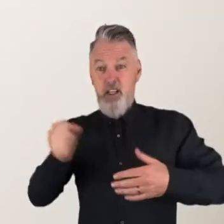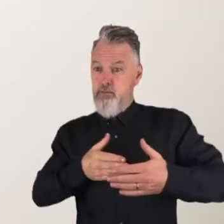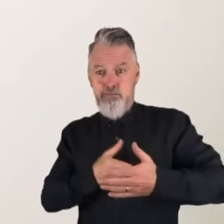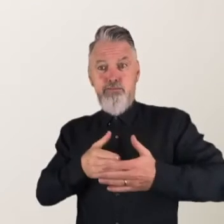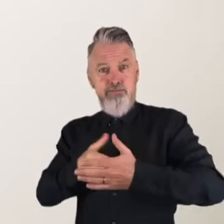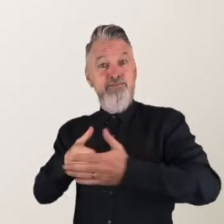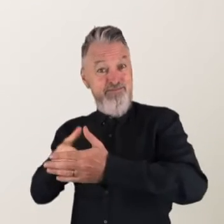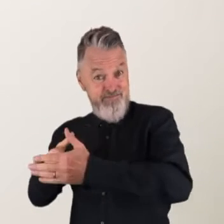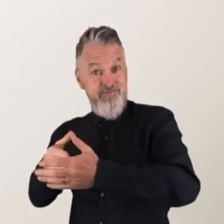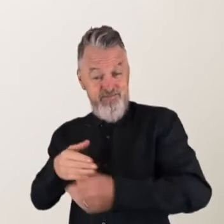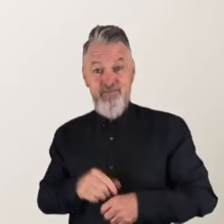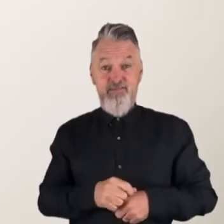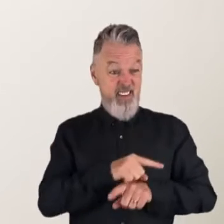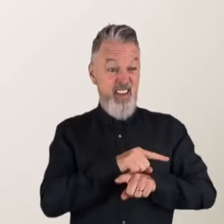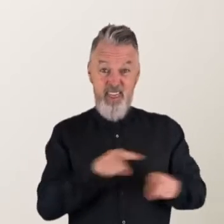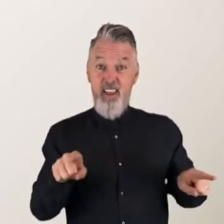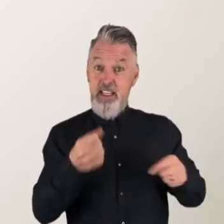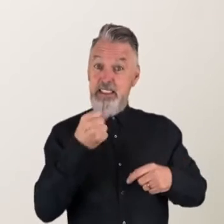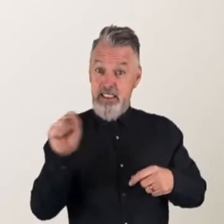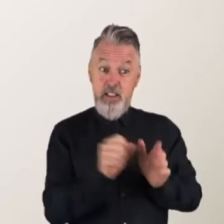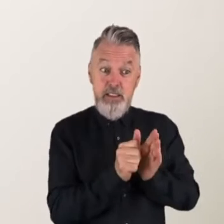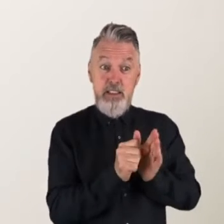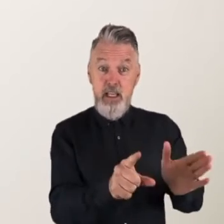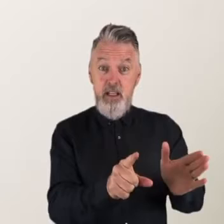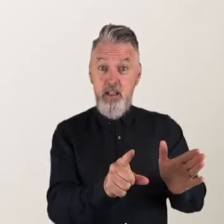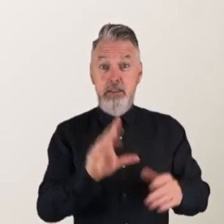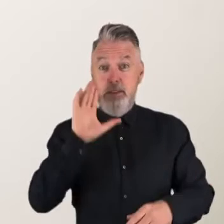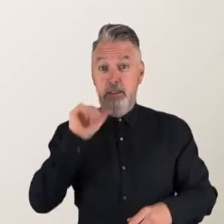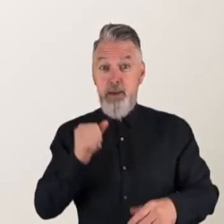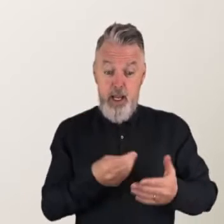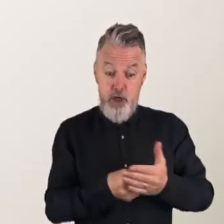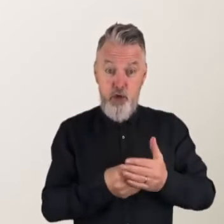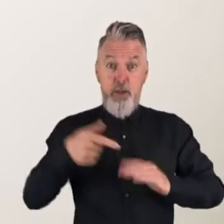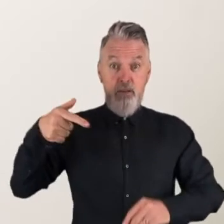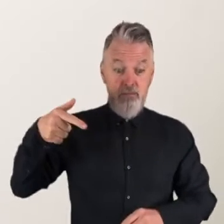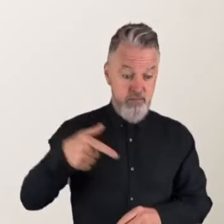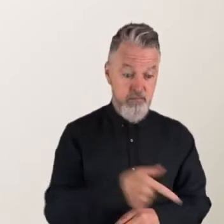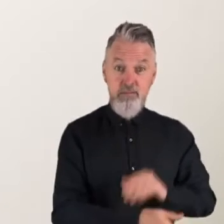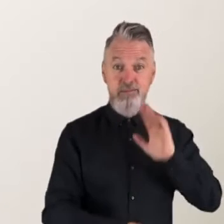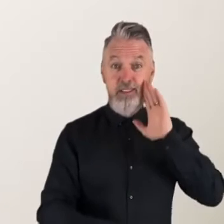Founders who have sold their products despite a global economic downturn. Founders who have built new partnerships